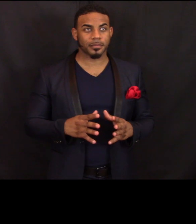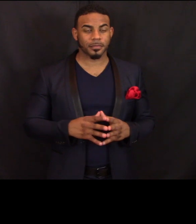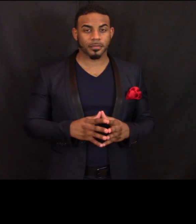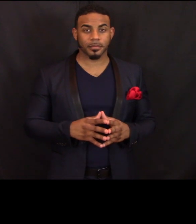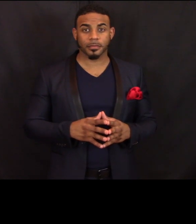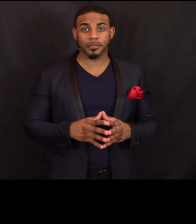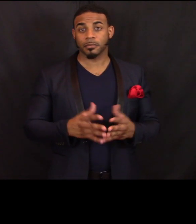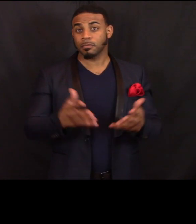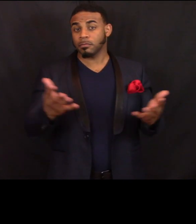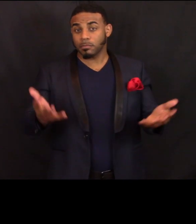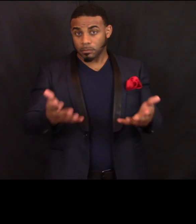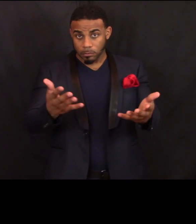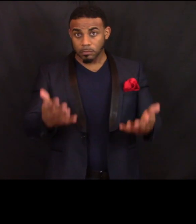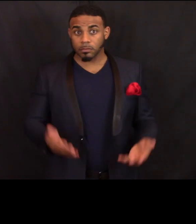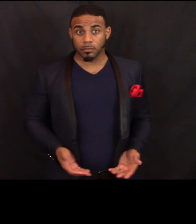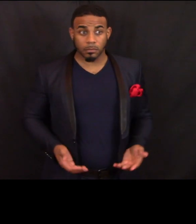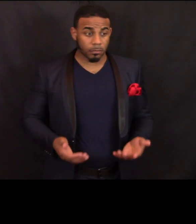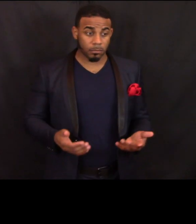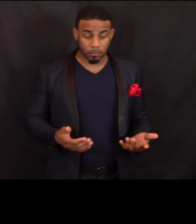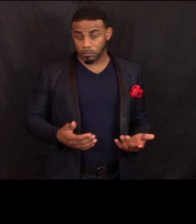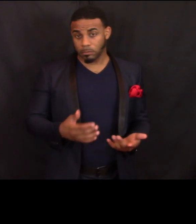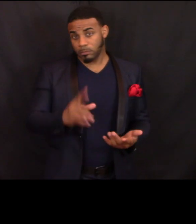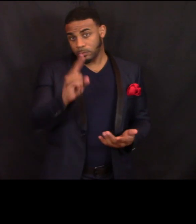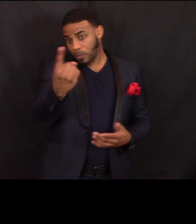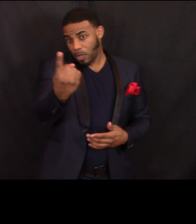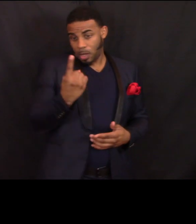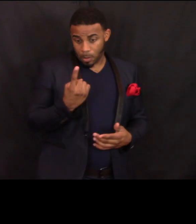So when you come to our tax site to get your taxes done,